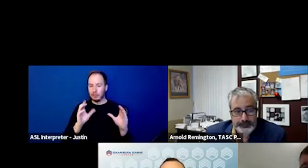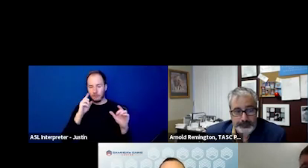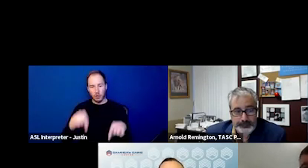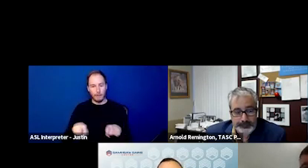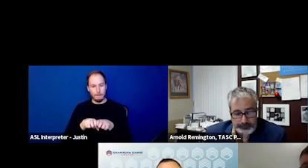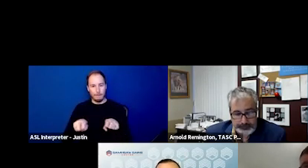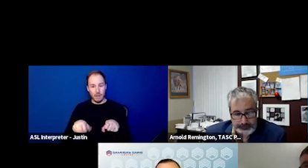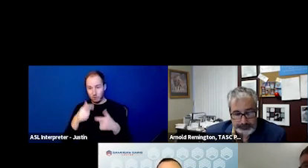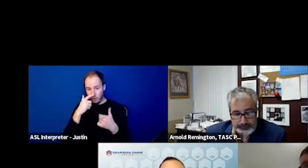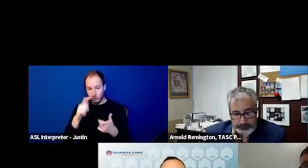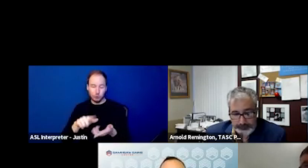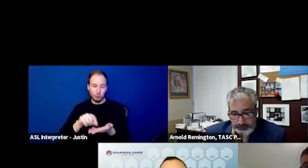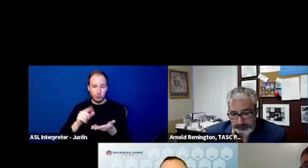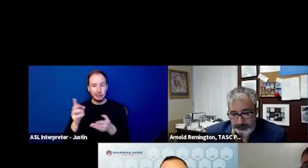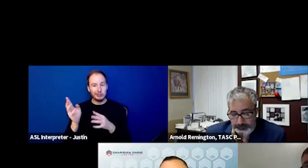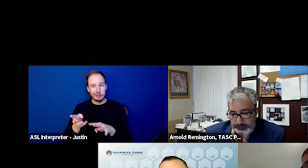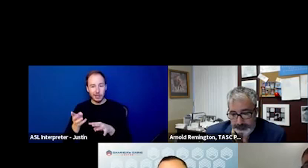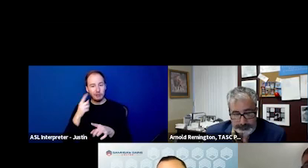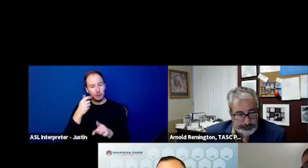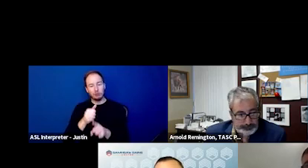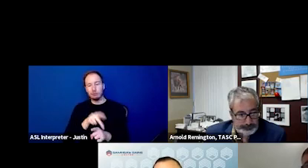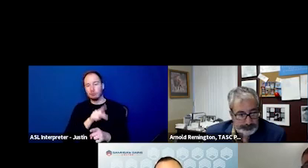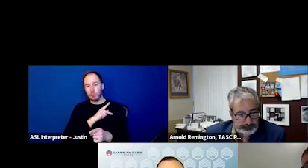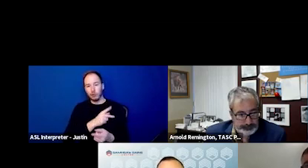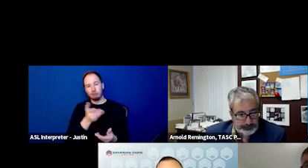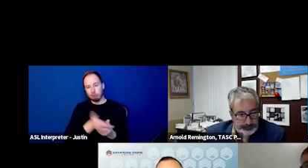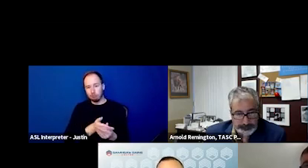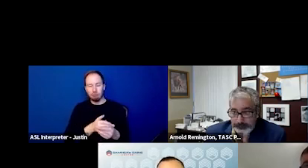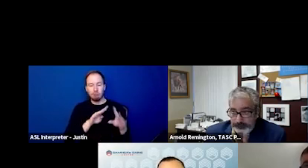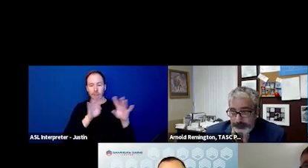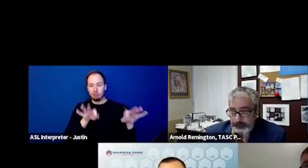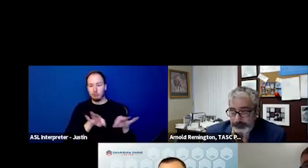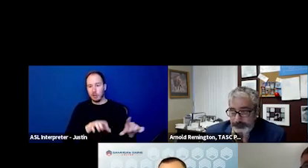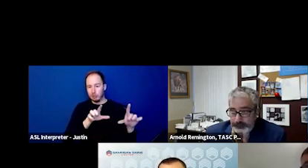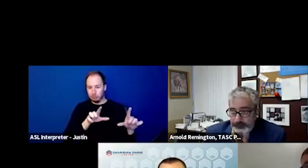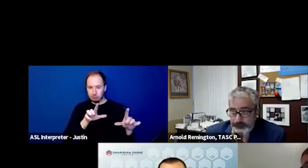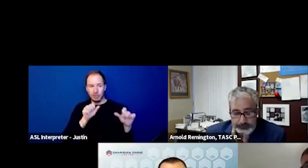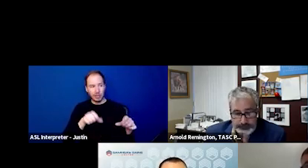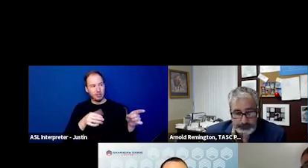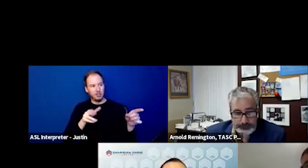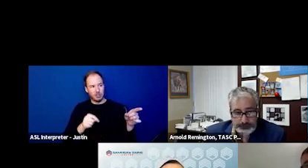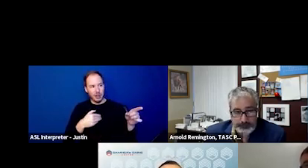If you're interested in downloading that for personal use, you can download that now from within the chat box.